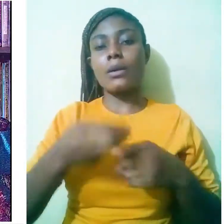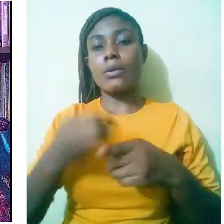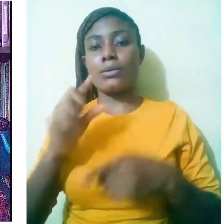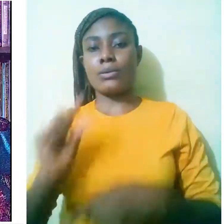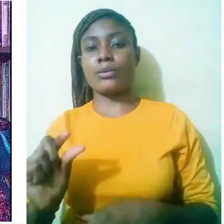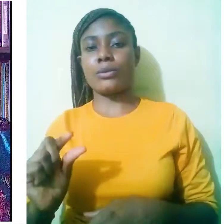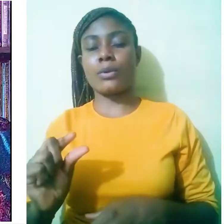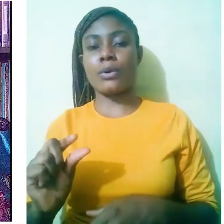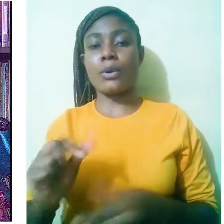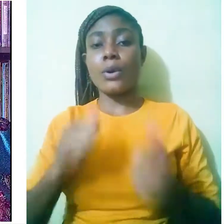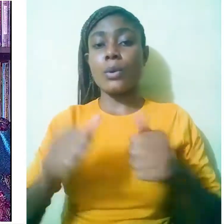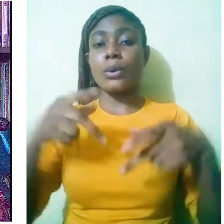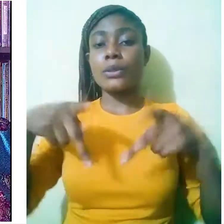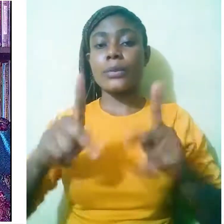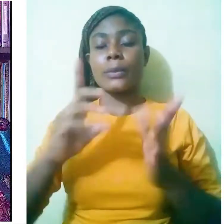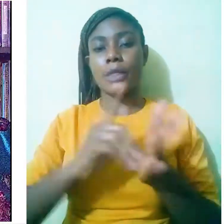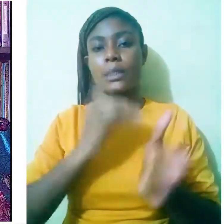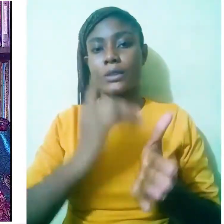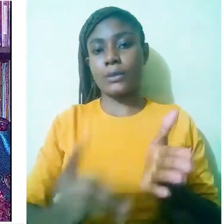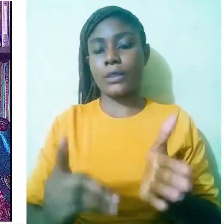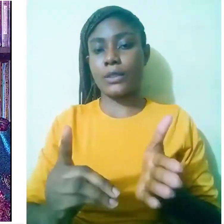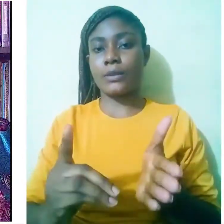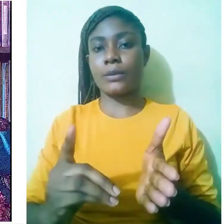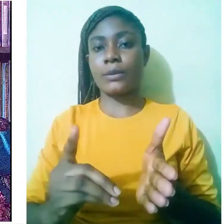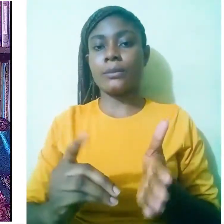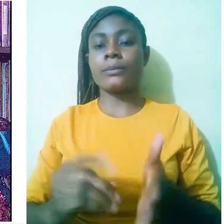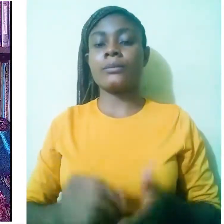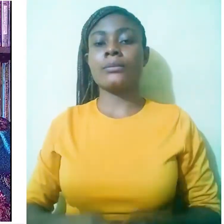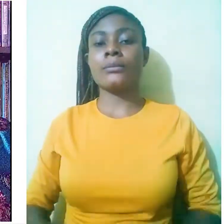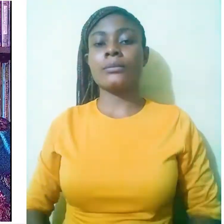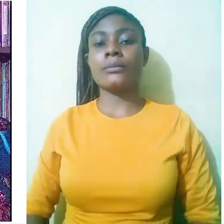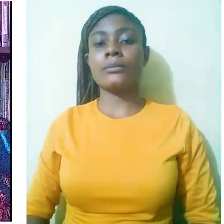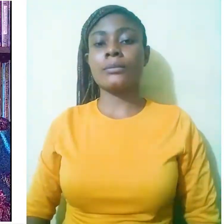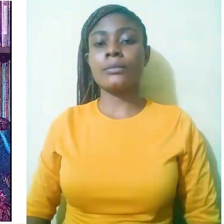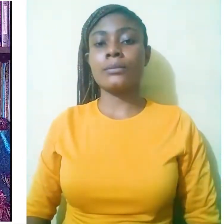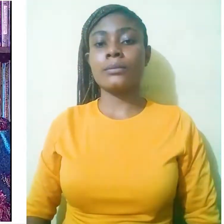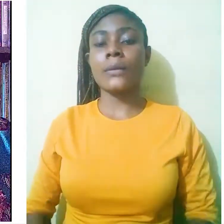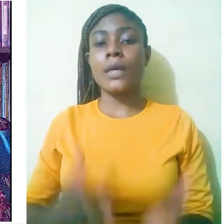languages, which permit discrimination.